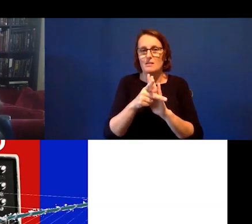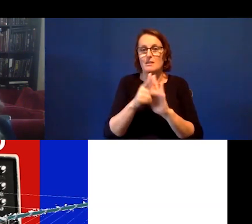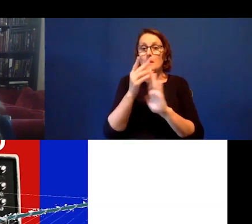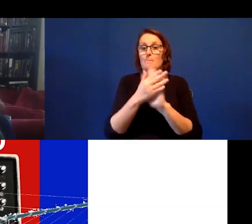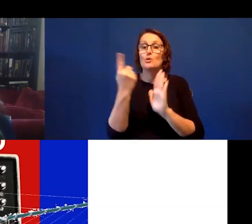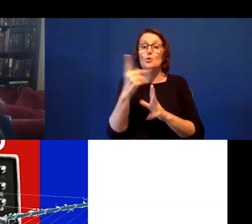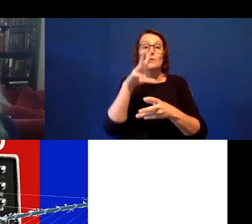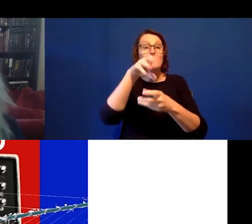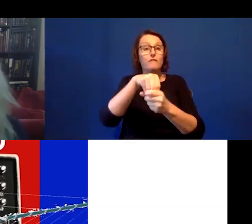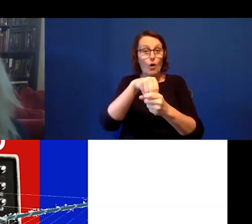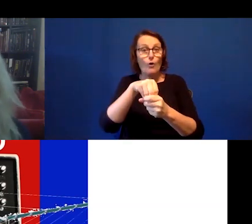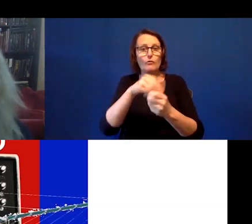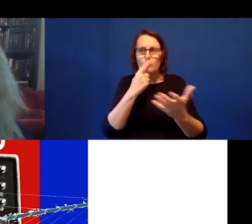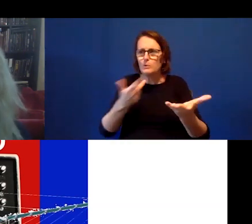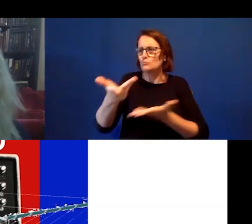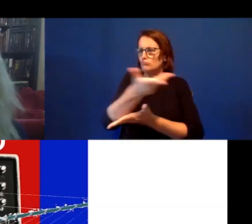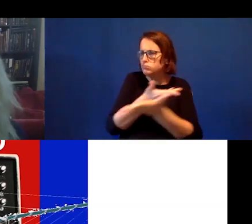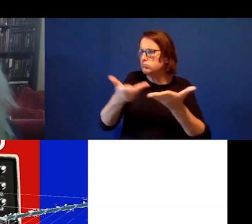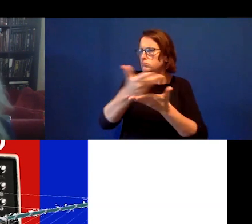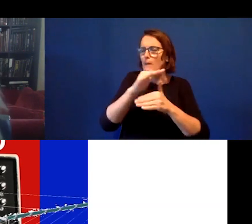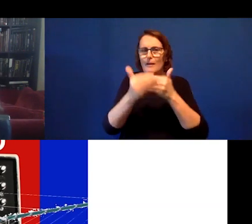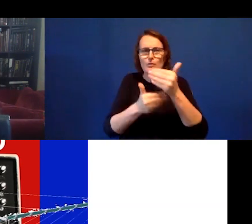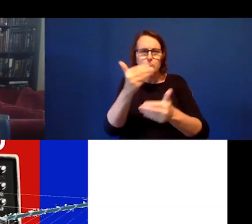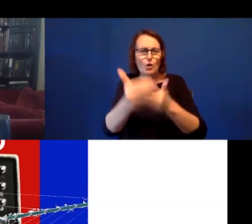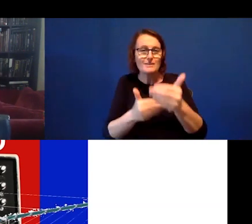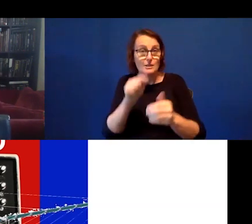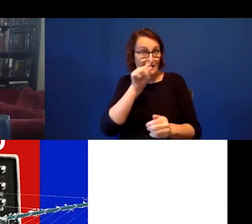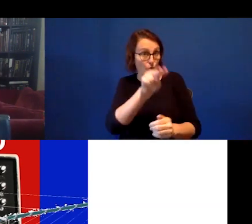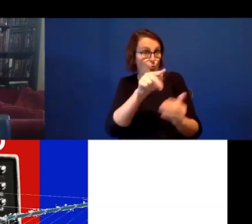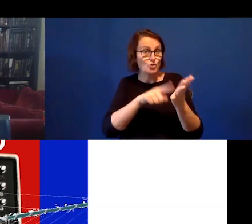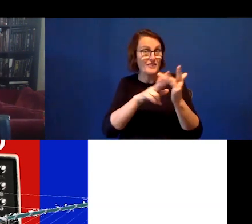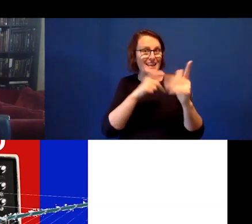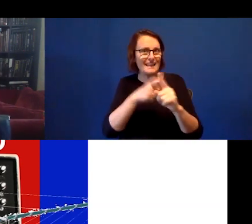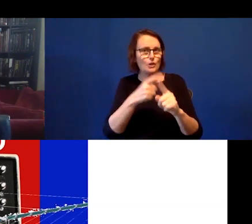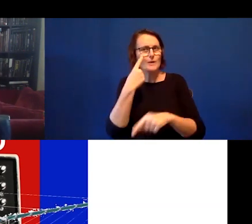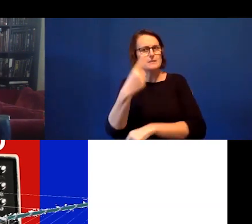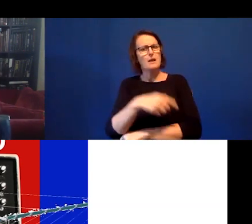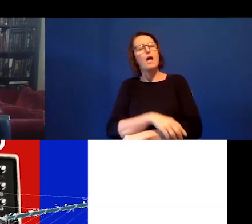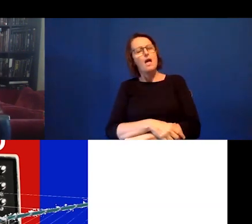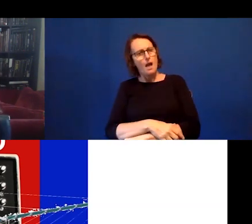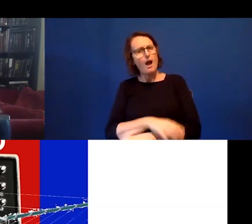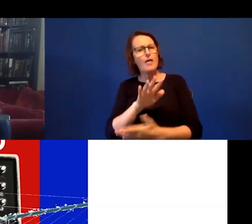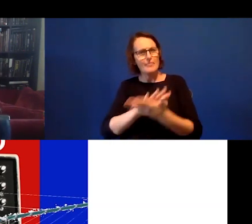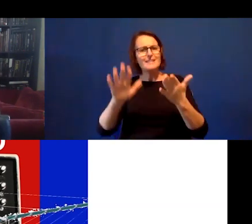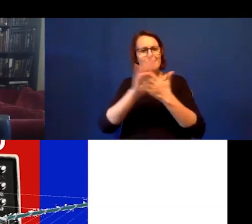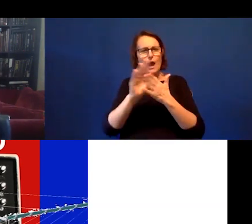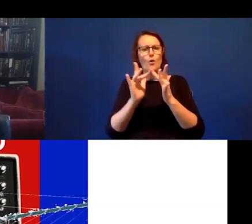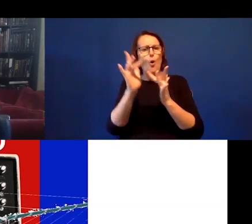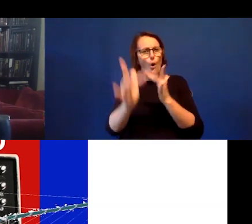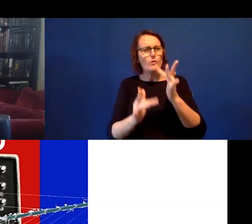which we were sort of discussing the process. So, that can give you an insight into some of the ways that you can run studios online.